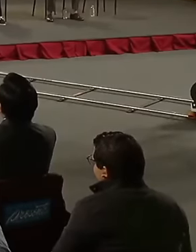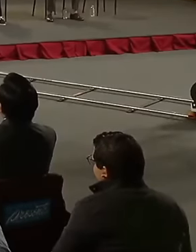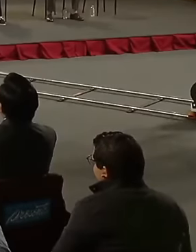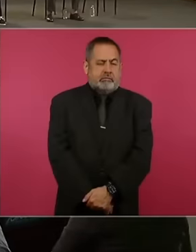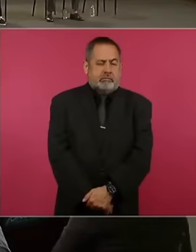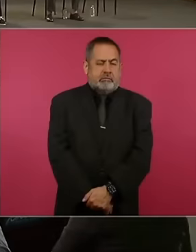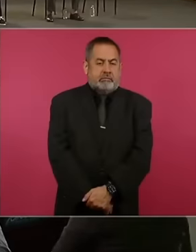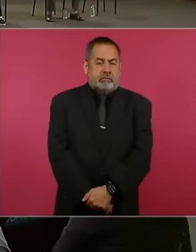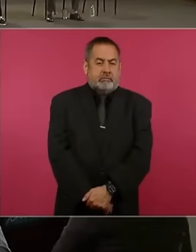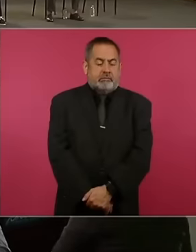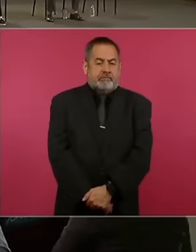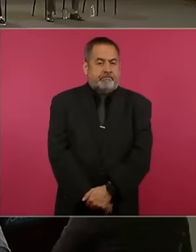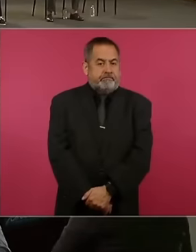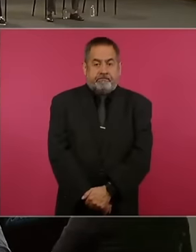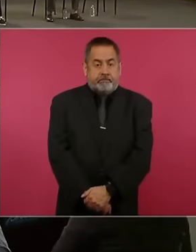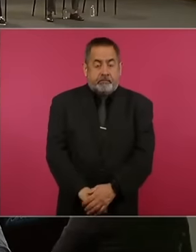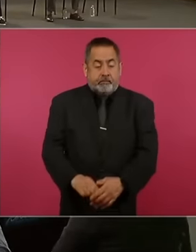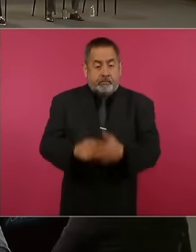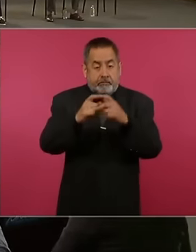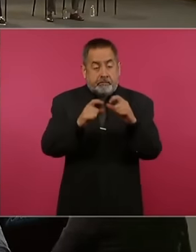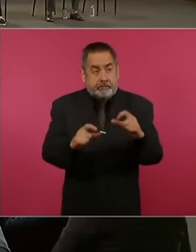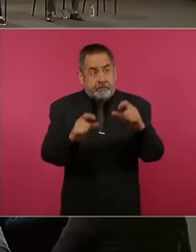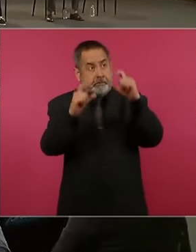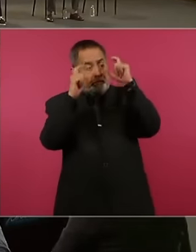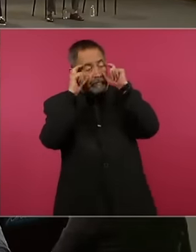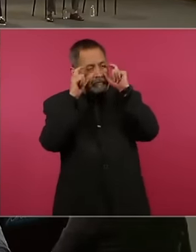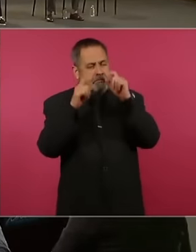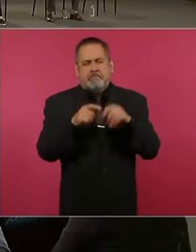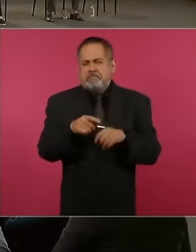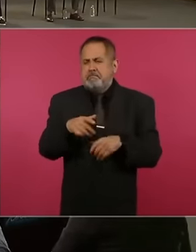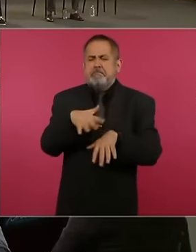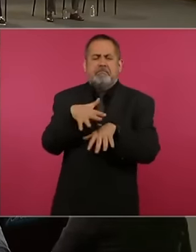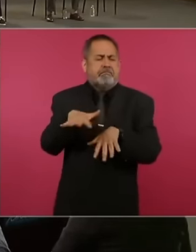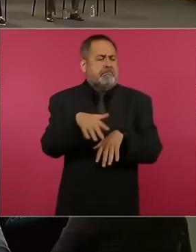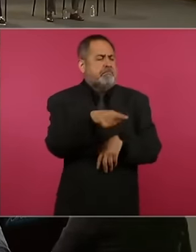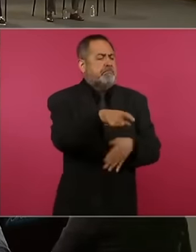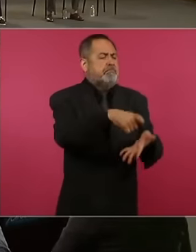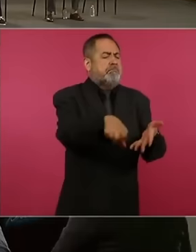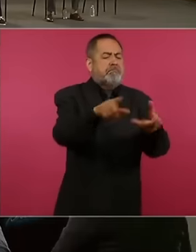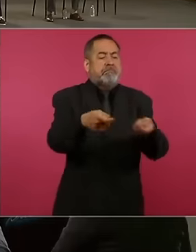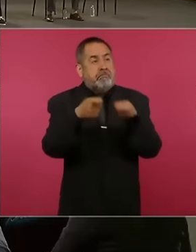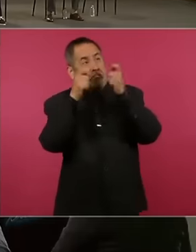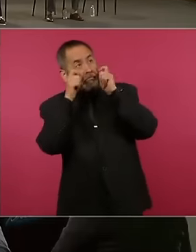you can't buy any of them you have to look for a certificate in this way as